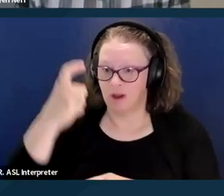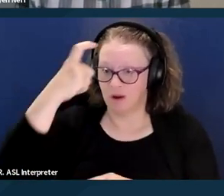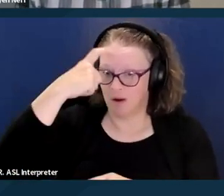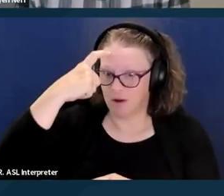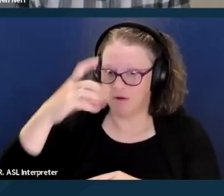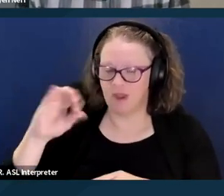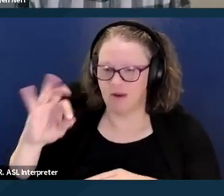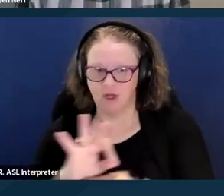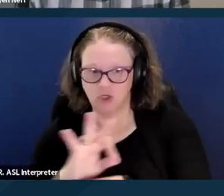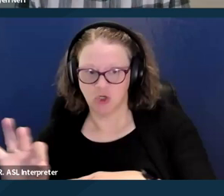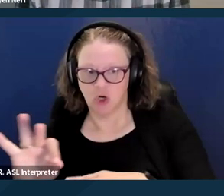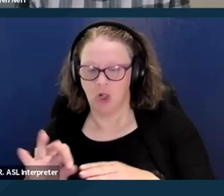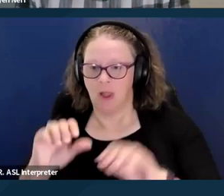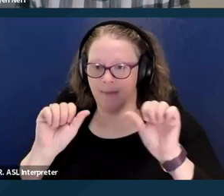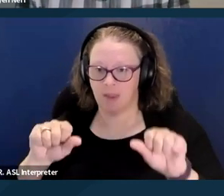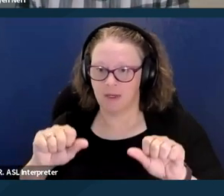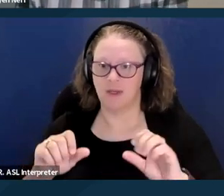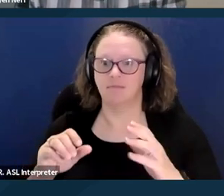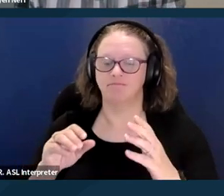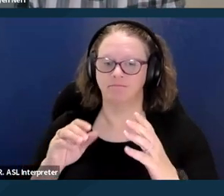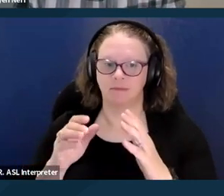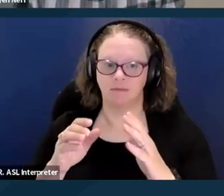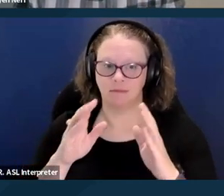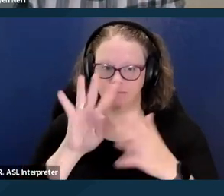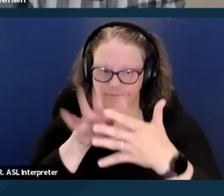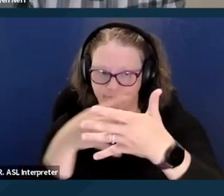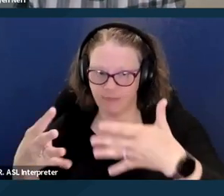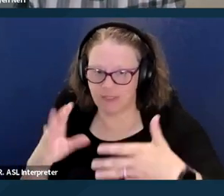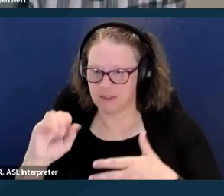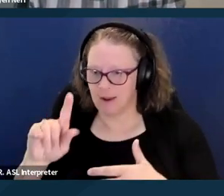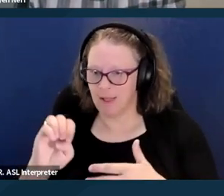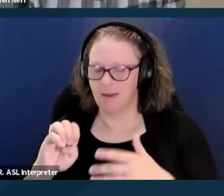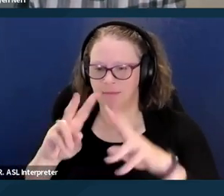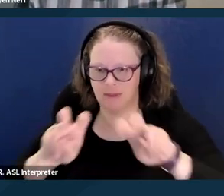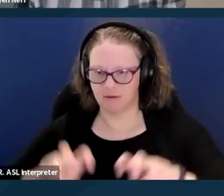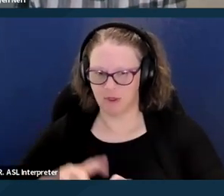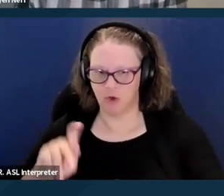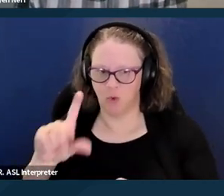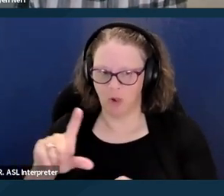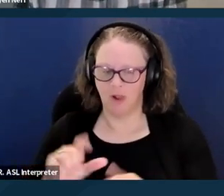The waiver also applies to children under 13 who might have symptoms of HIV and AIDS,